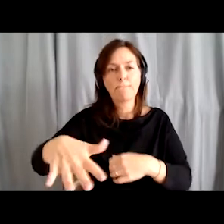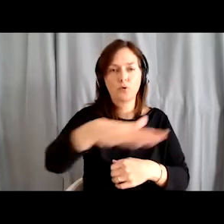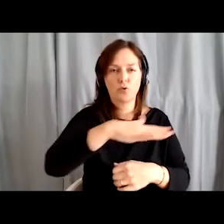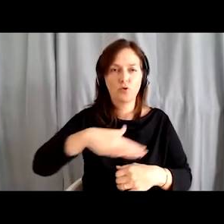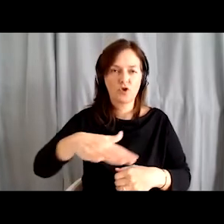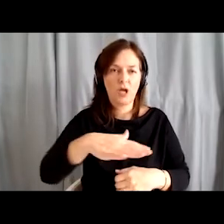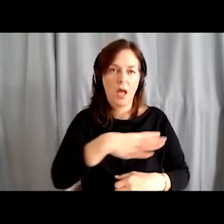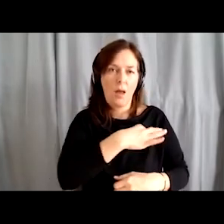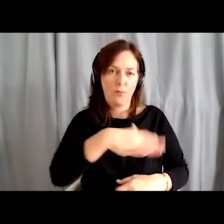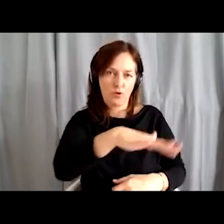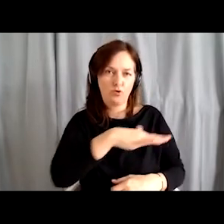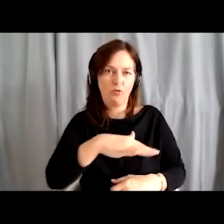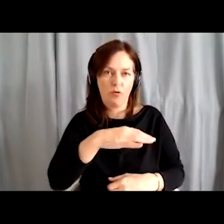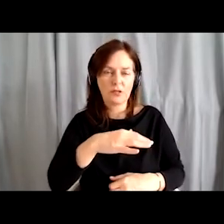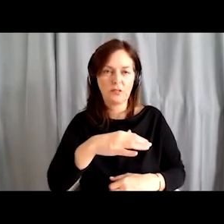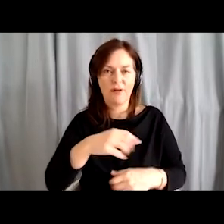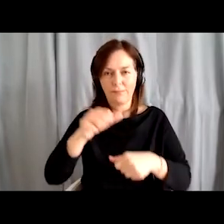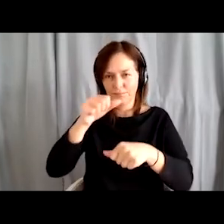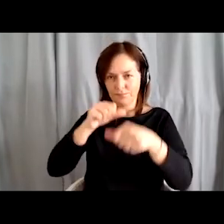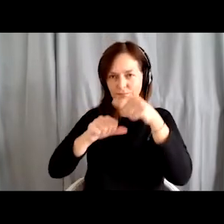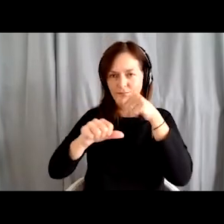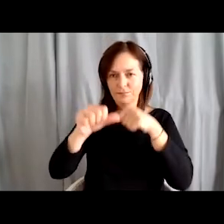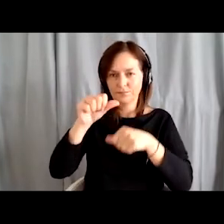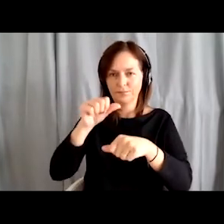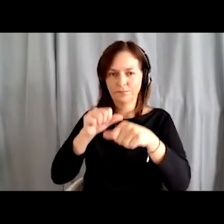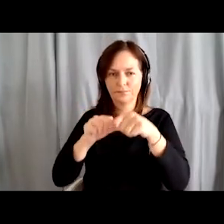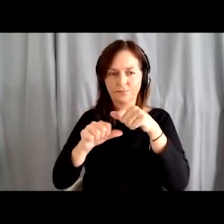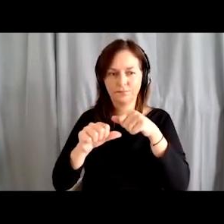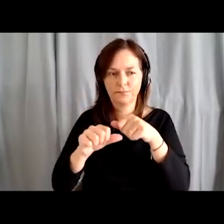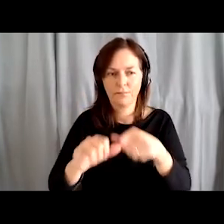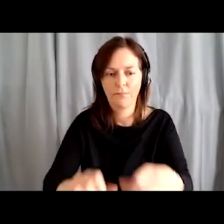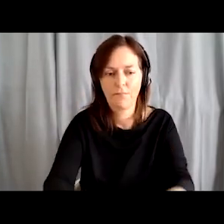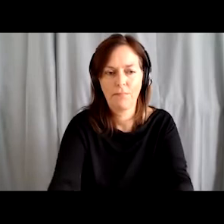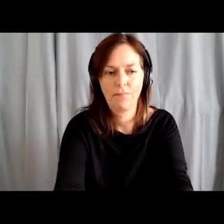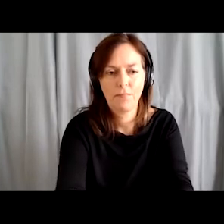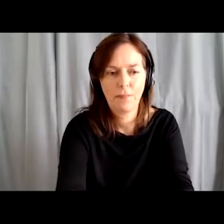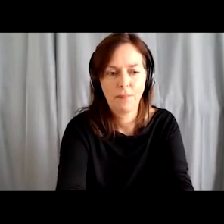We are aware that several factors have led to such results.